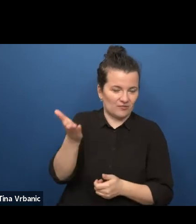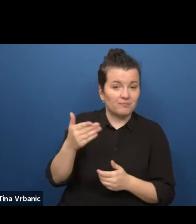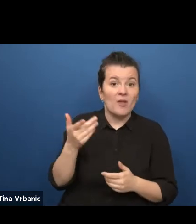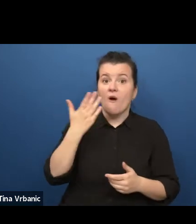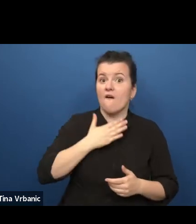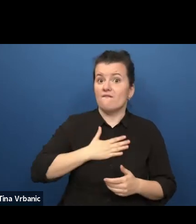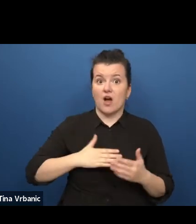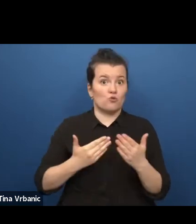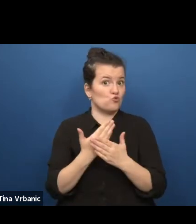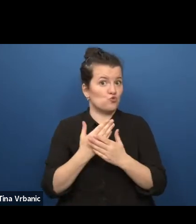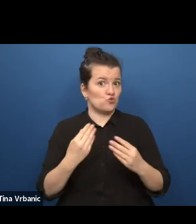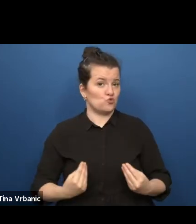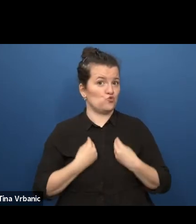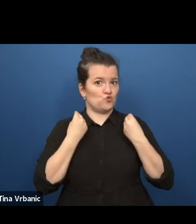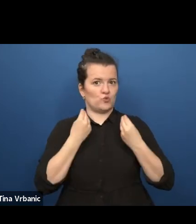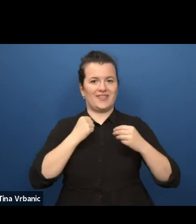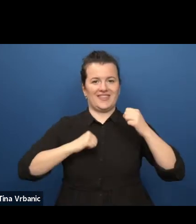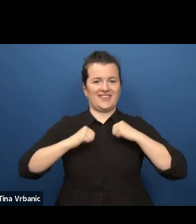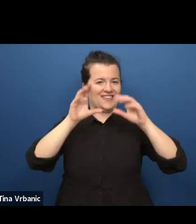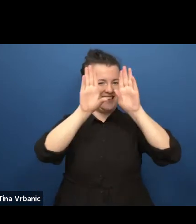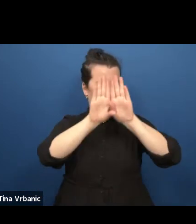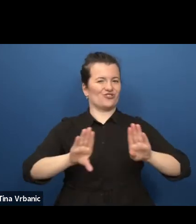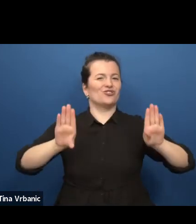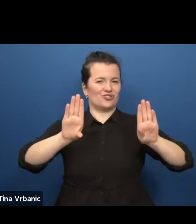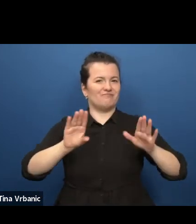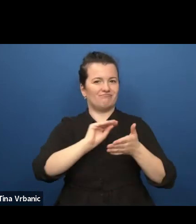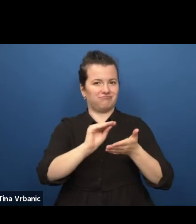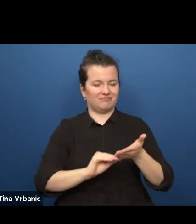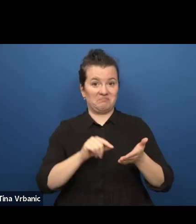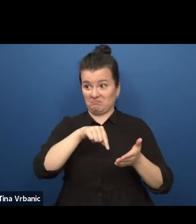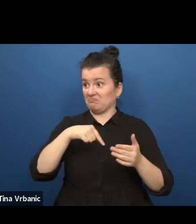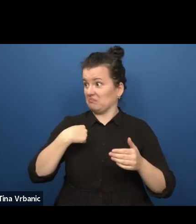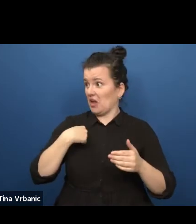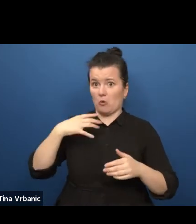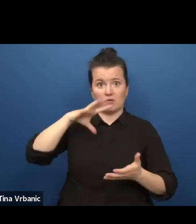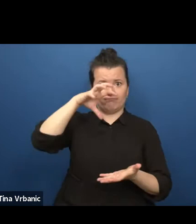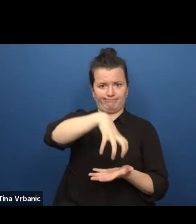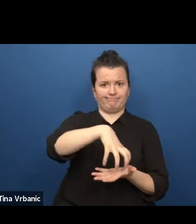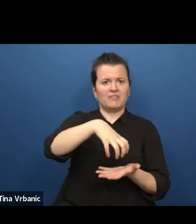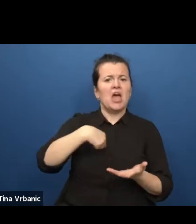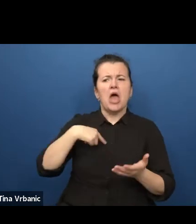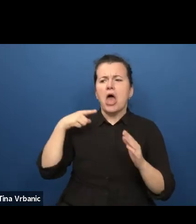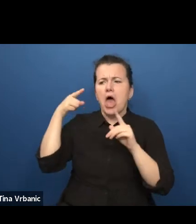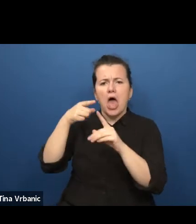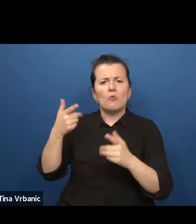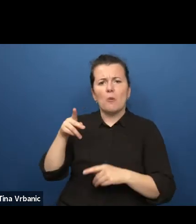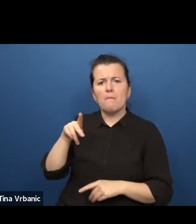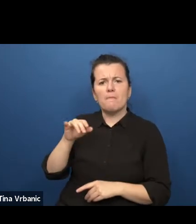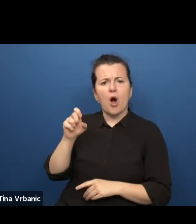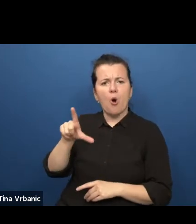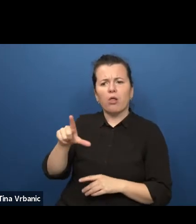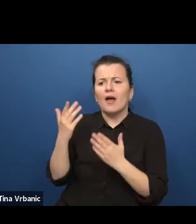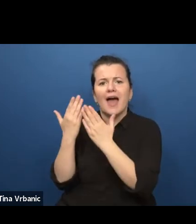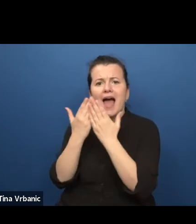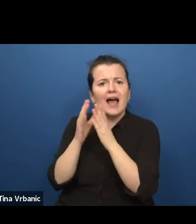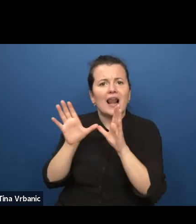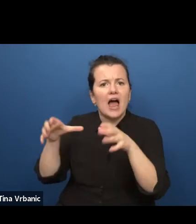at our company. It was going to be a classroom production and he was interested to read existing repertoire